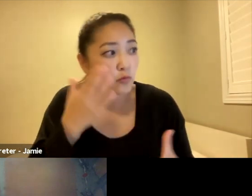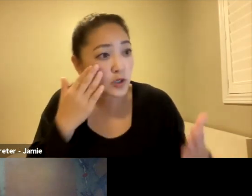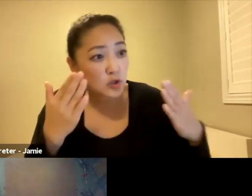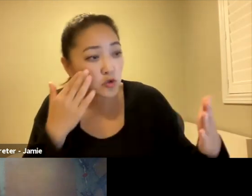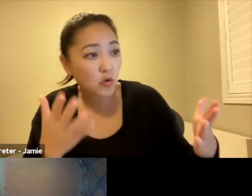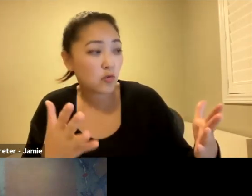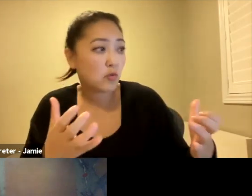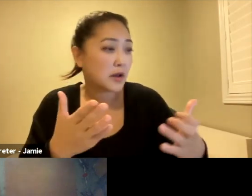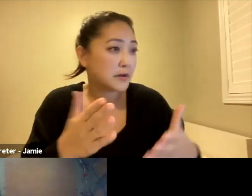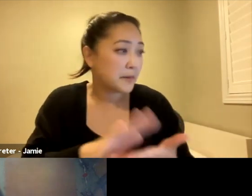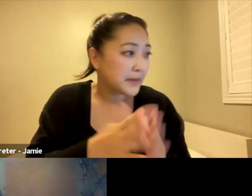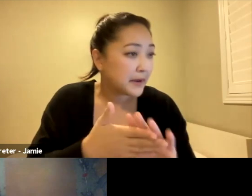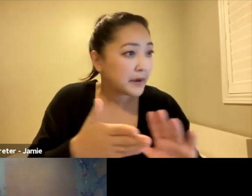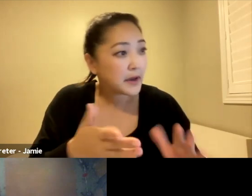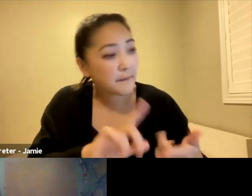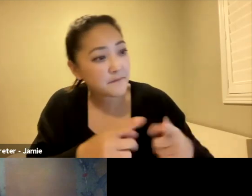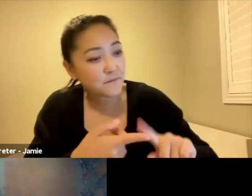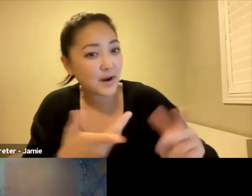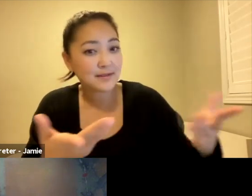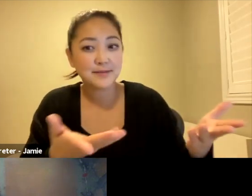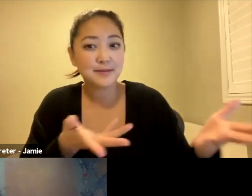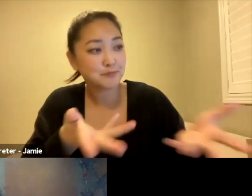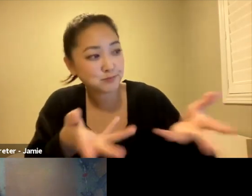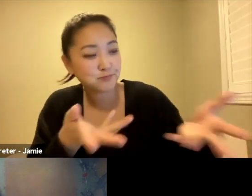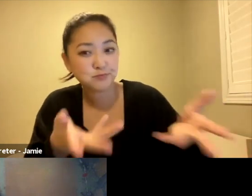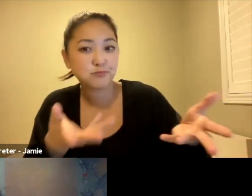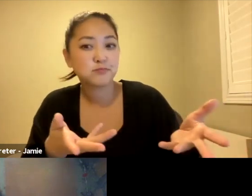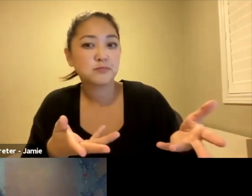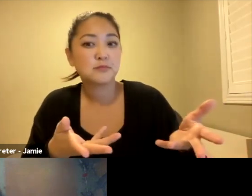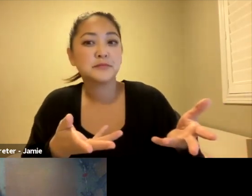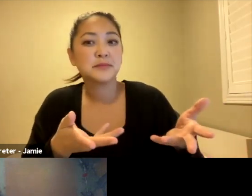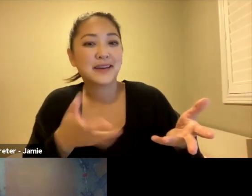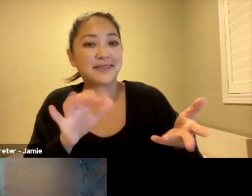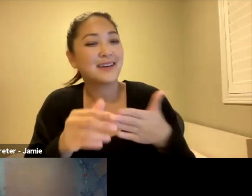And then this curiosity begins and this